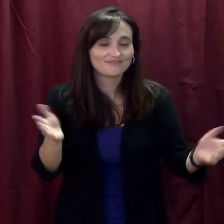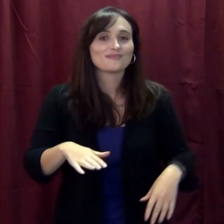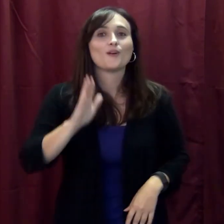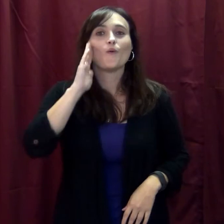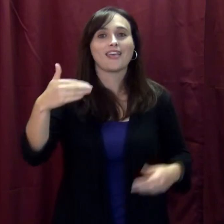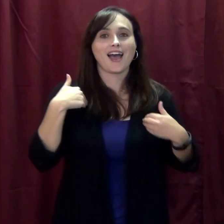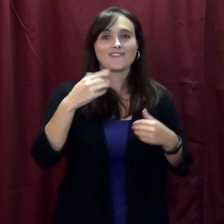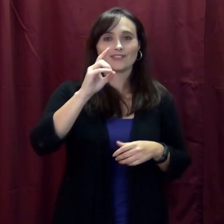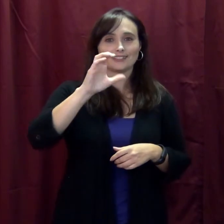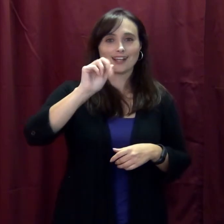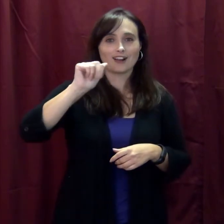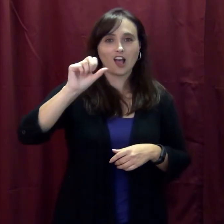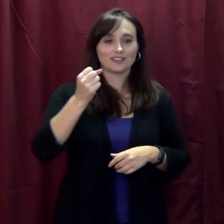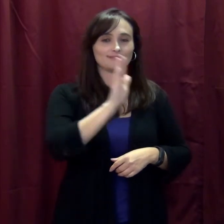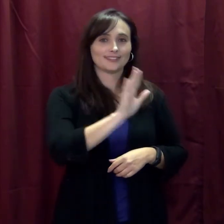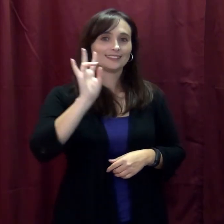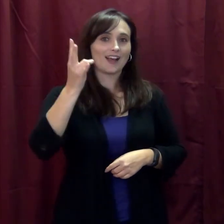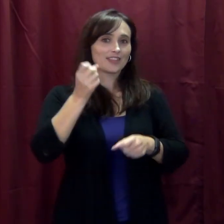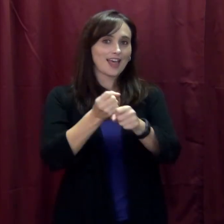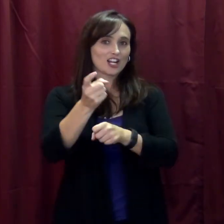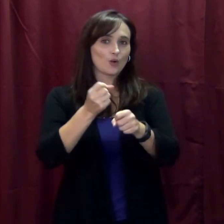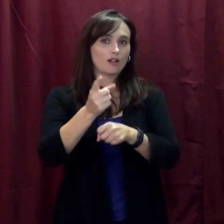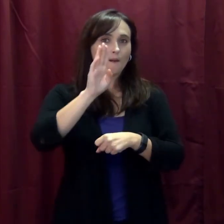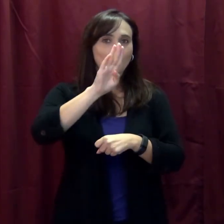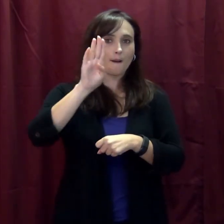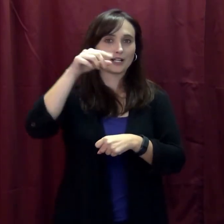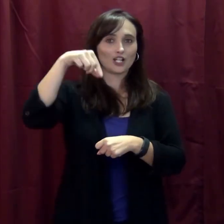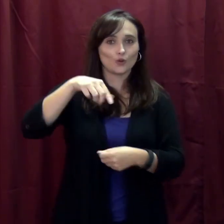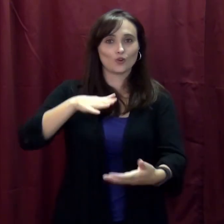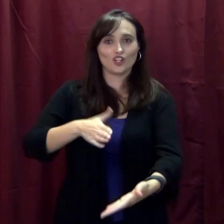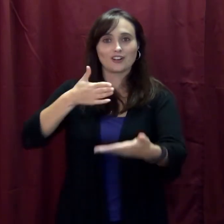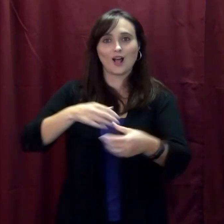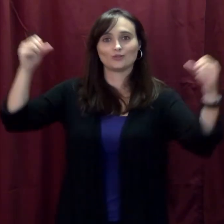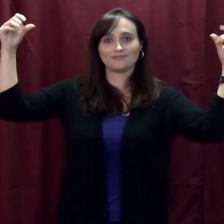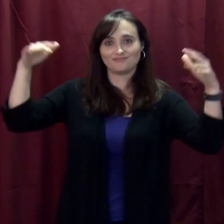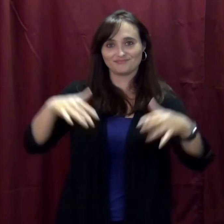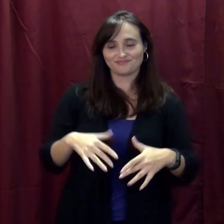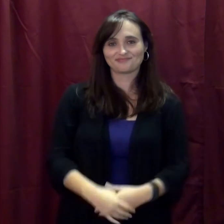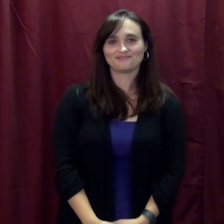DCARA will be having its 7th Annual Fremont BBQ Cook-Out Potluck